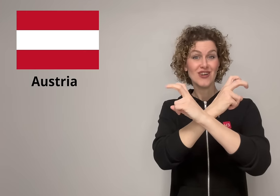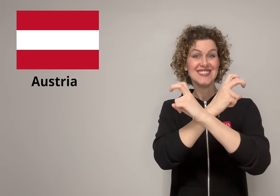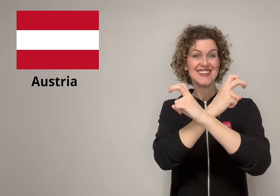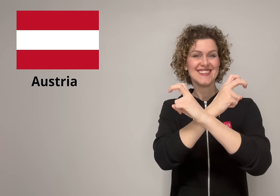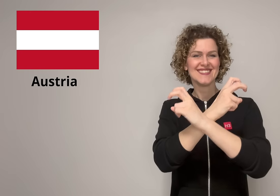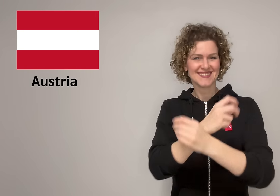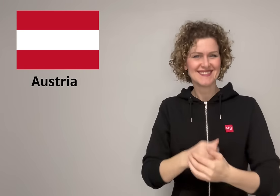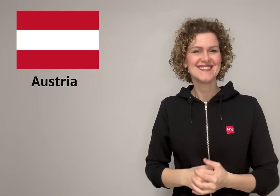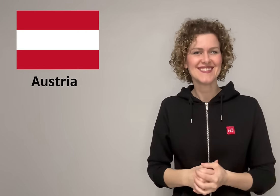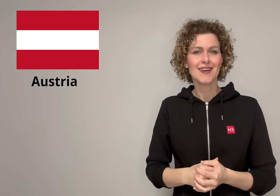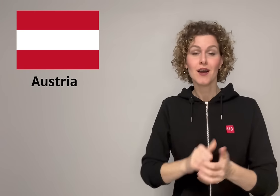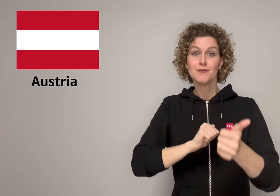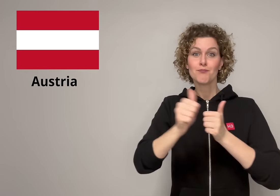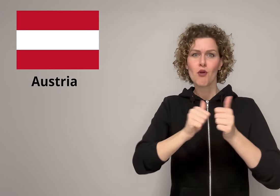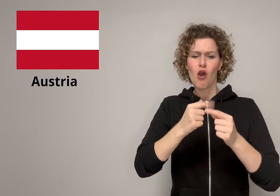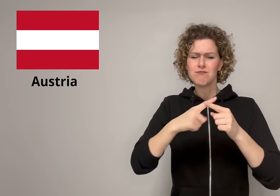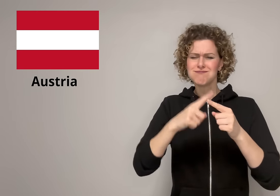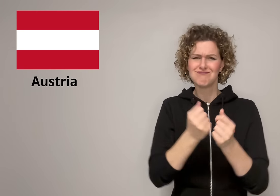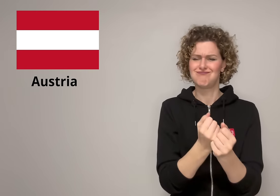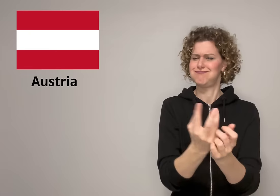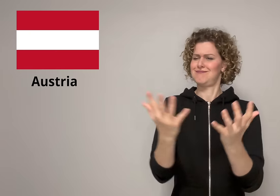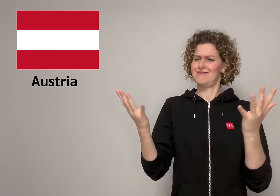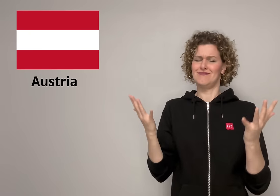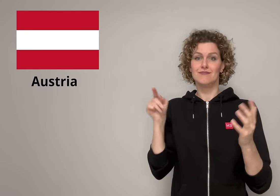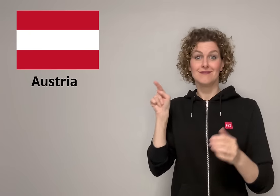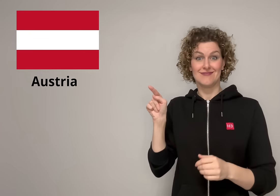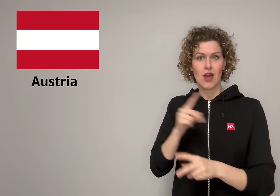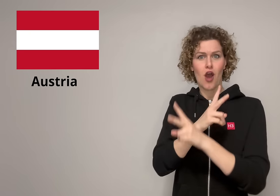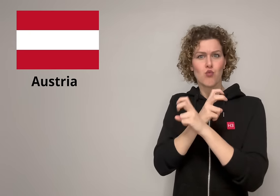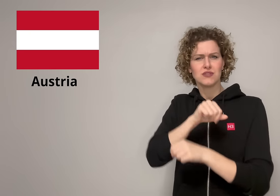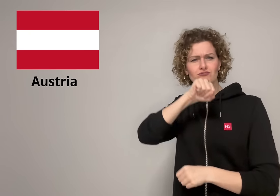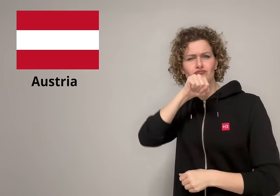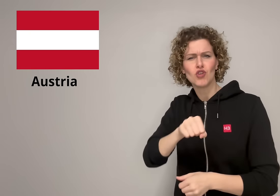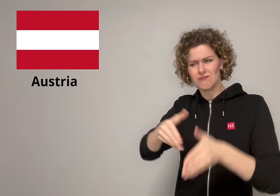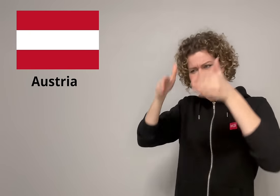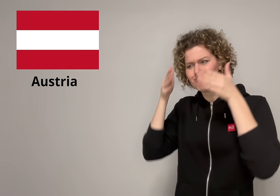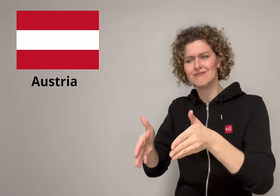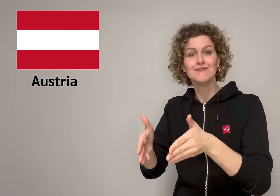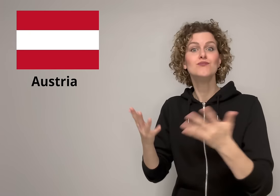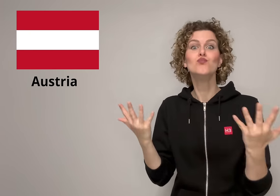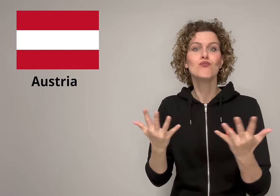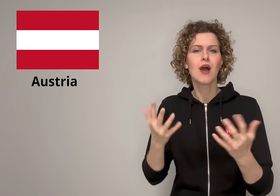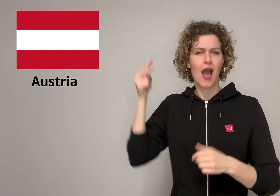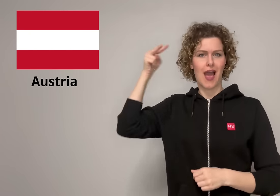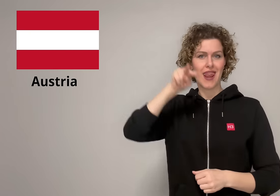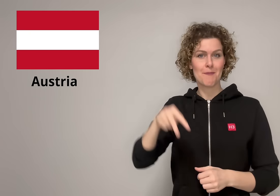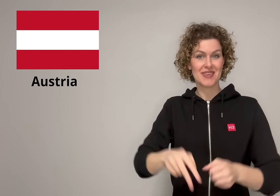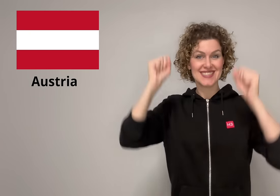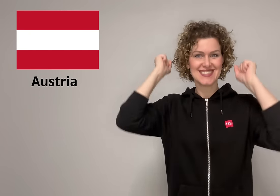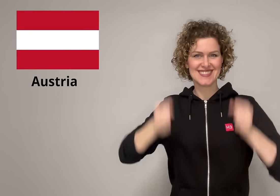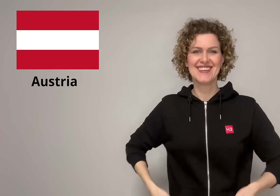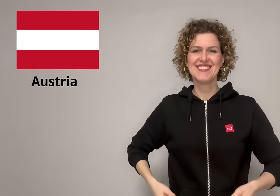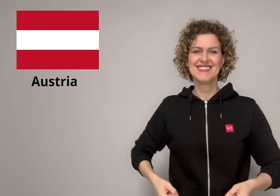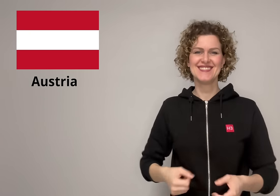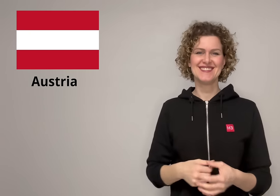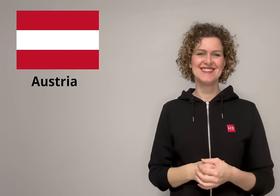It's Austria! Of all the winter sports, alpine skiing is their favorite!